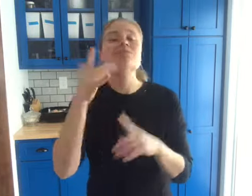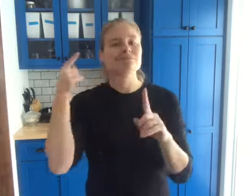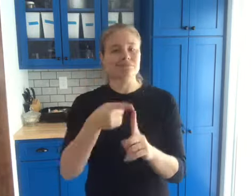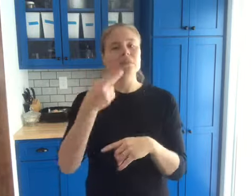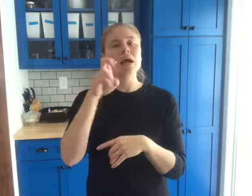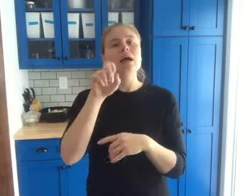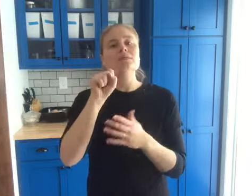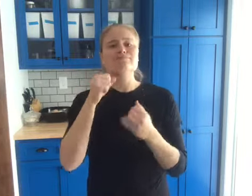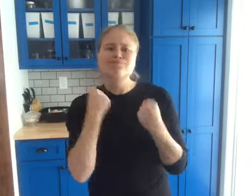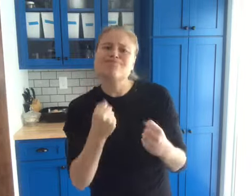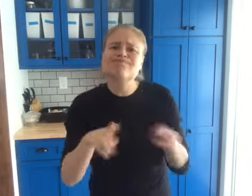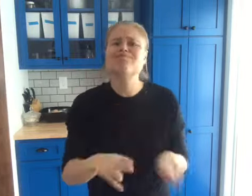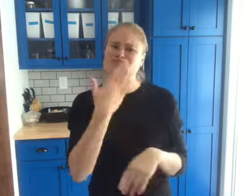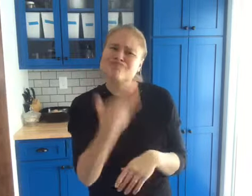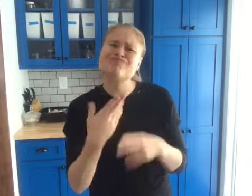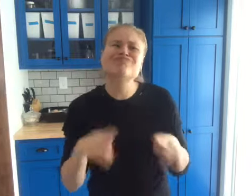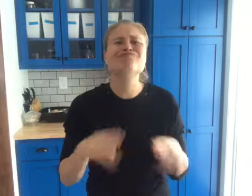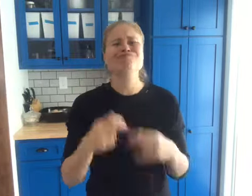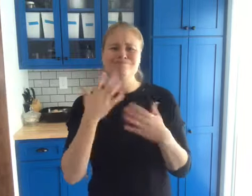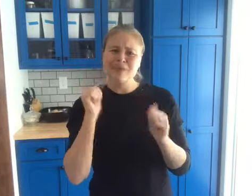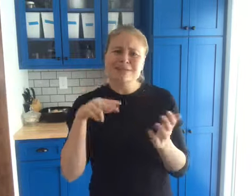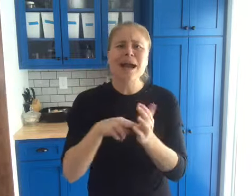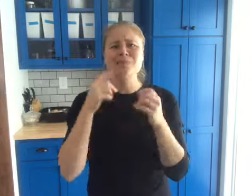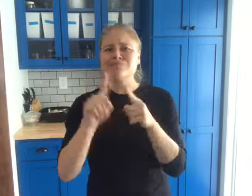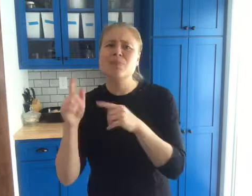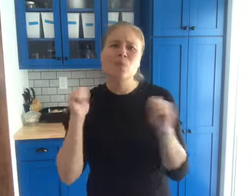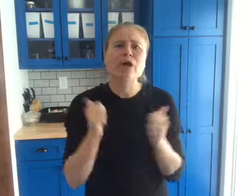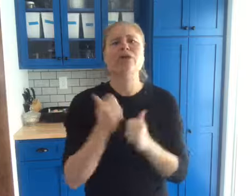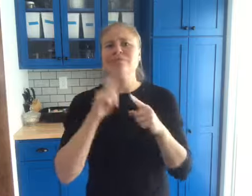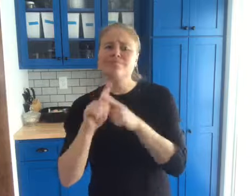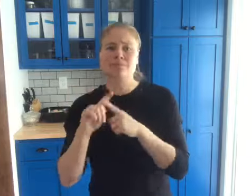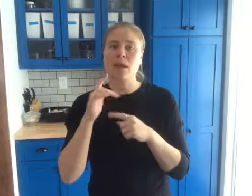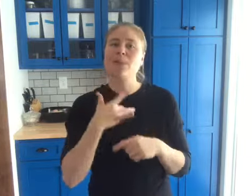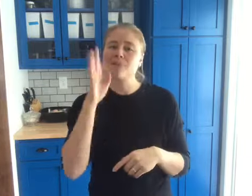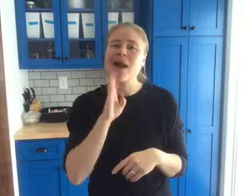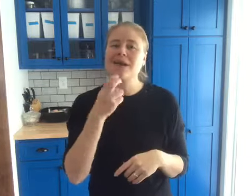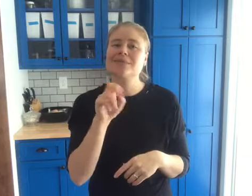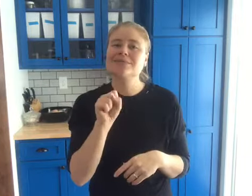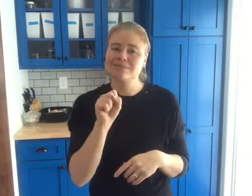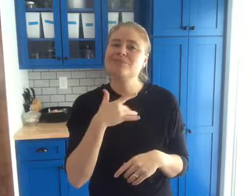most people opt for strong layers that can lay almost daily, able to handle winter season, etc are brown hens.